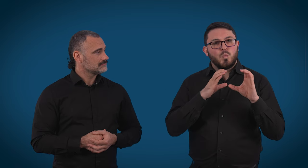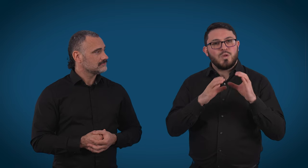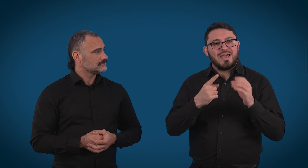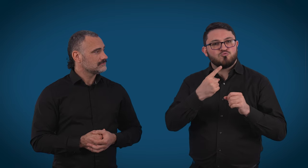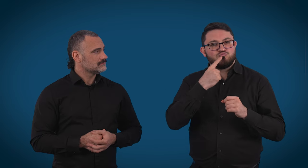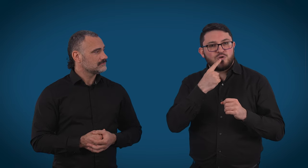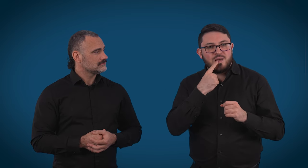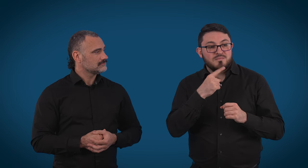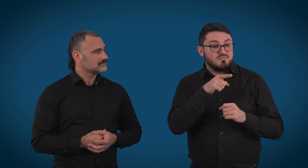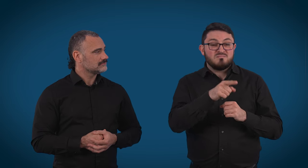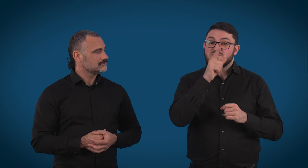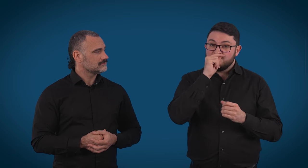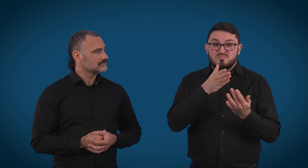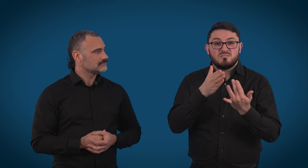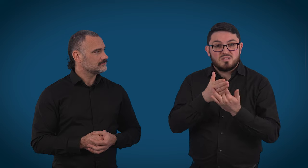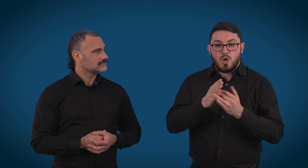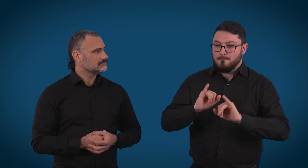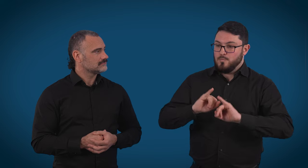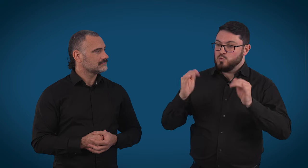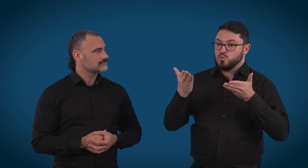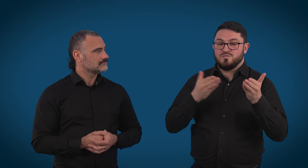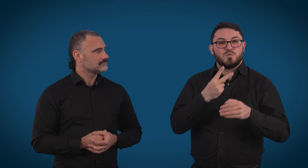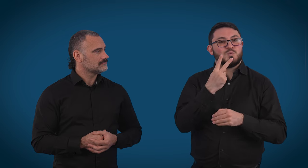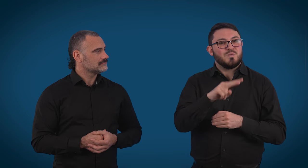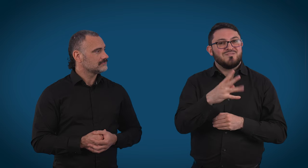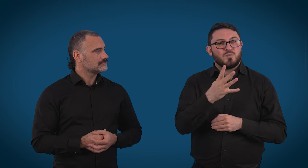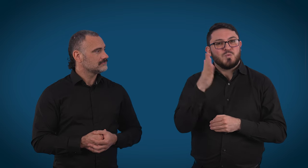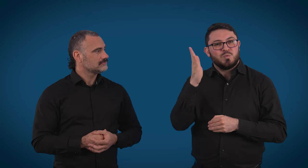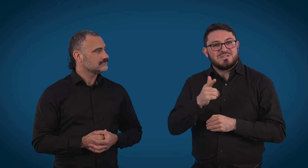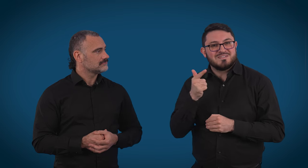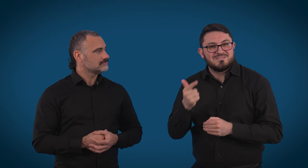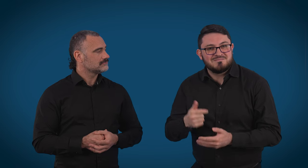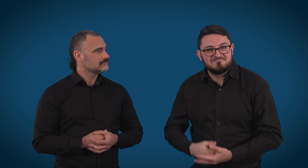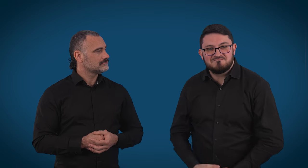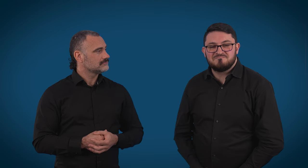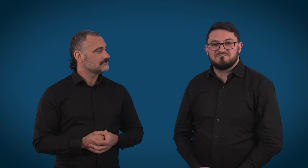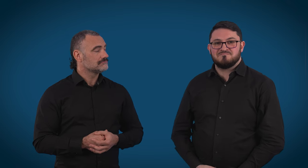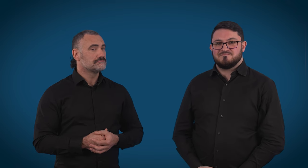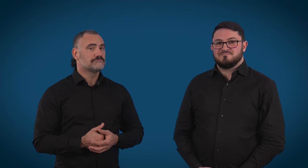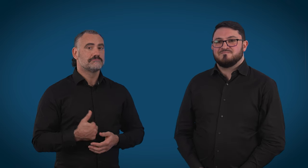other communication types where they can access emergency services 24/7.